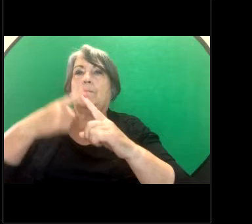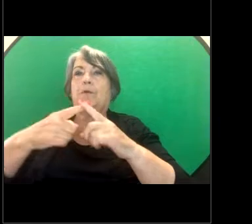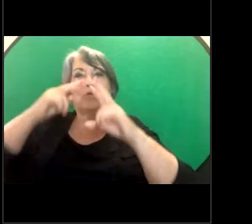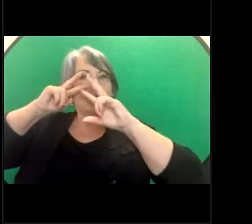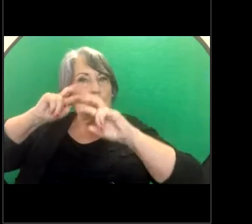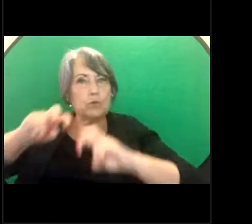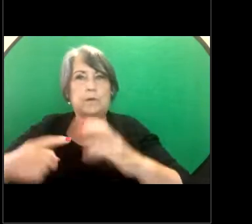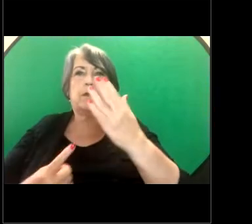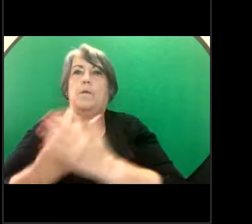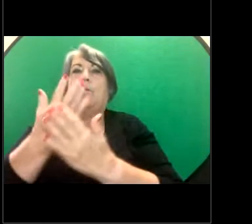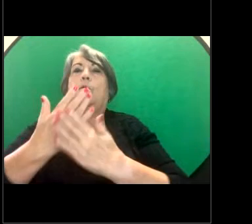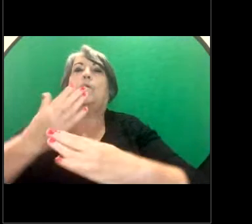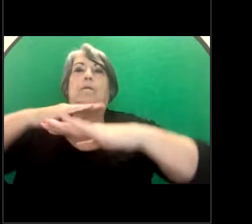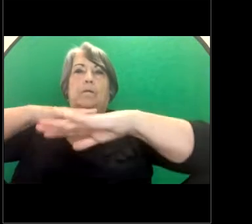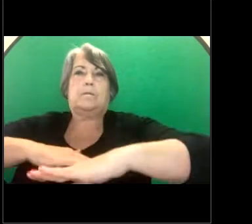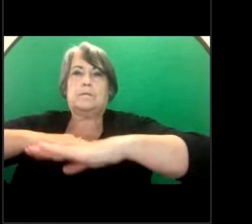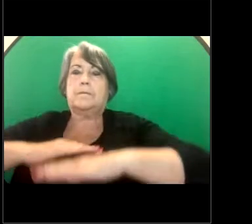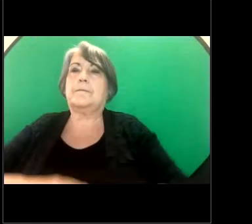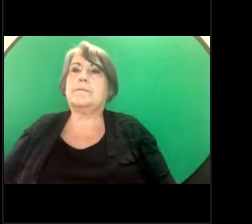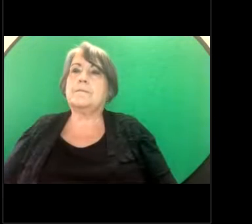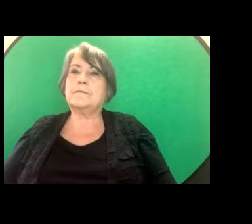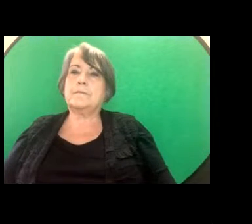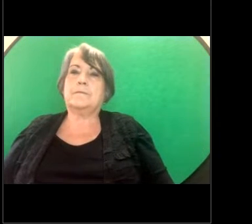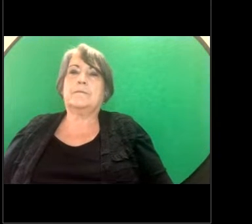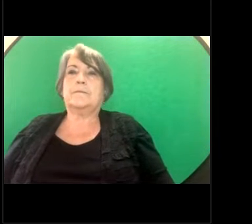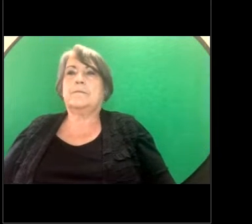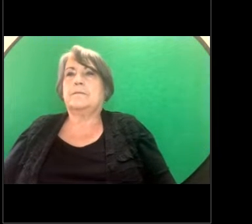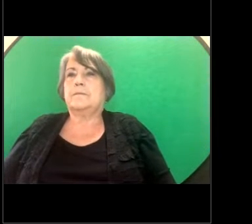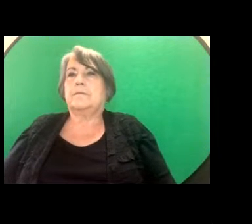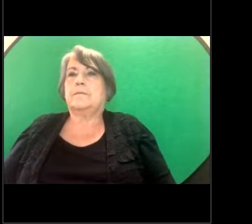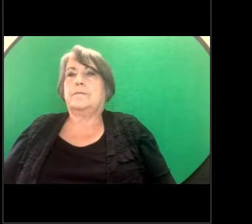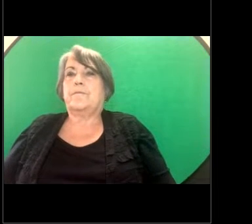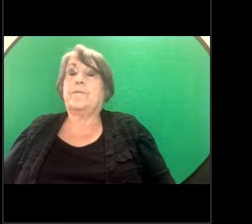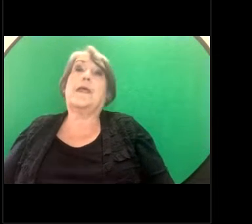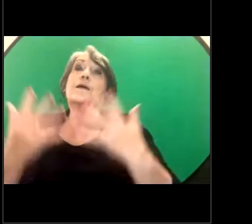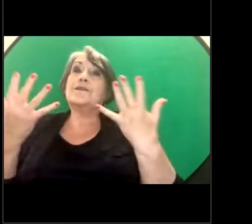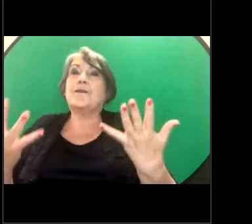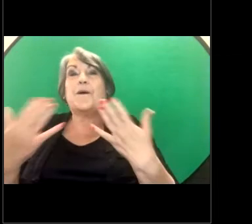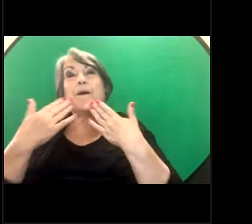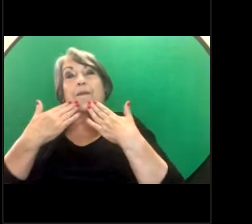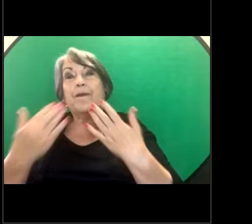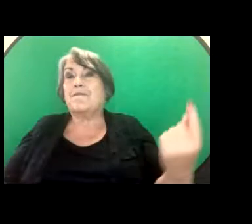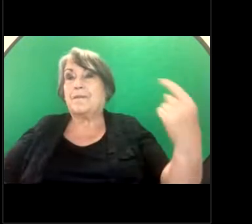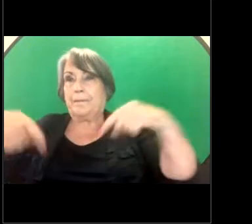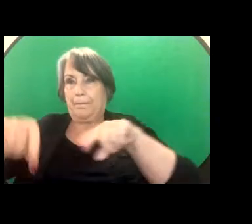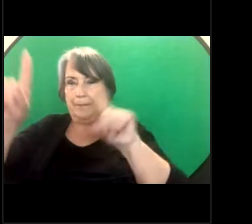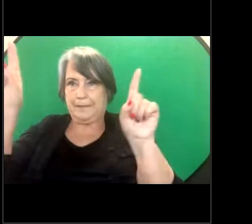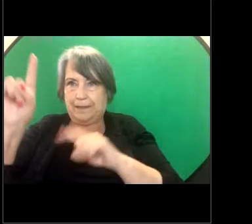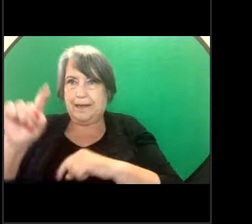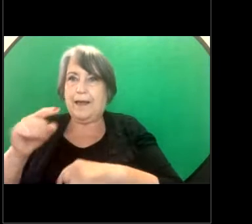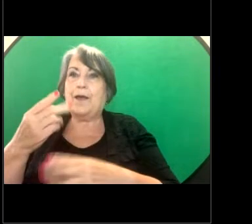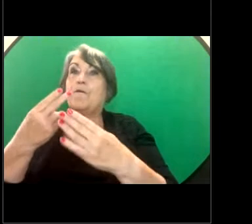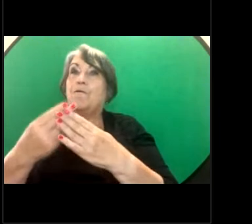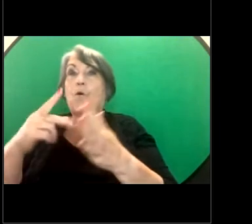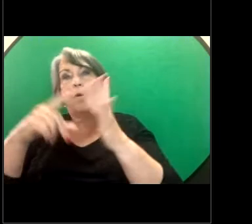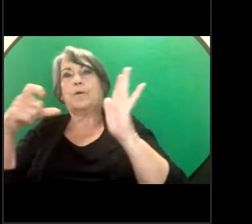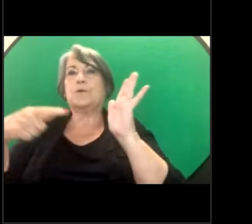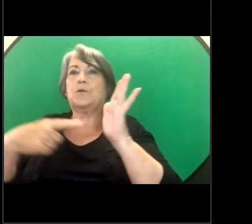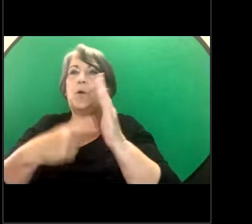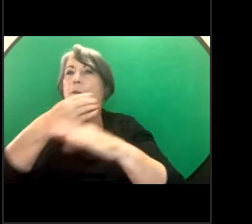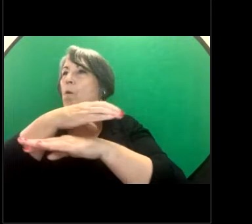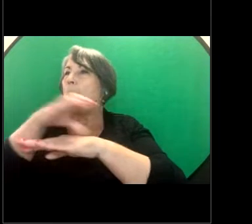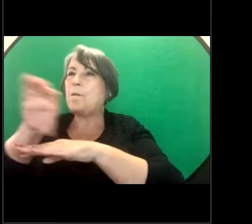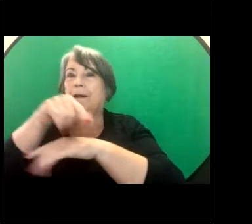So, again, thank you for joining us today for our October webinar workplace sexual harassment,